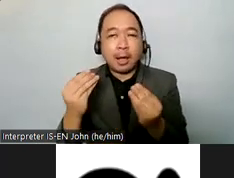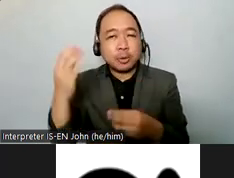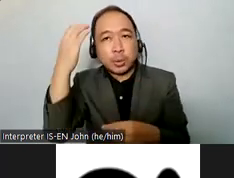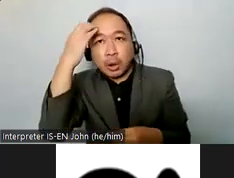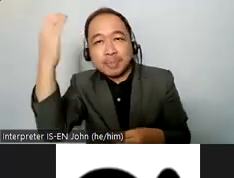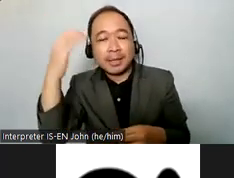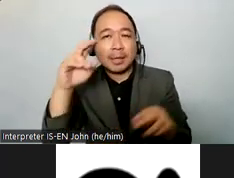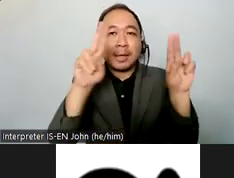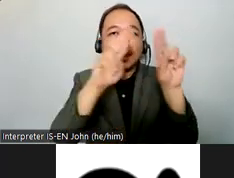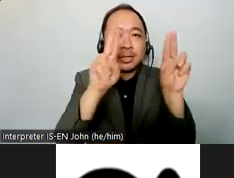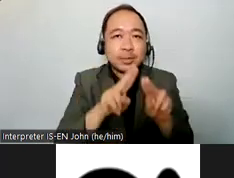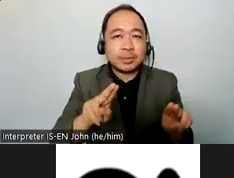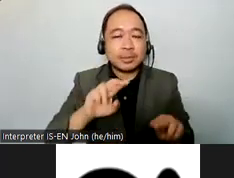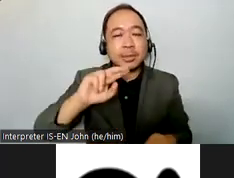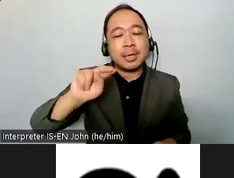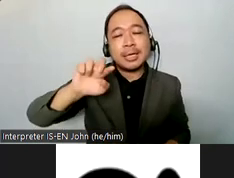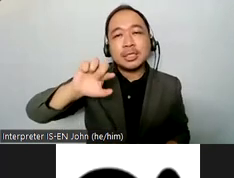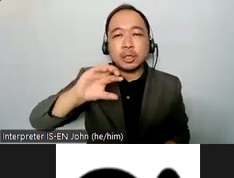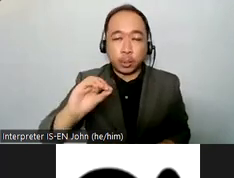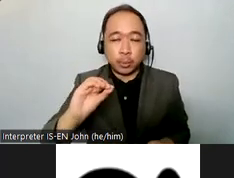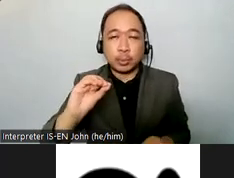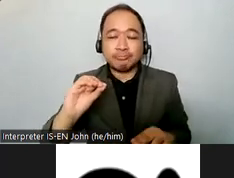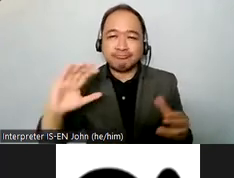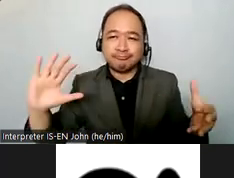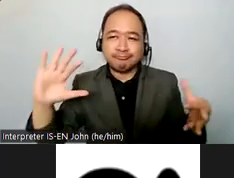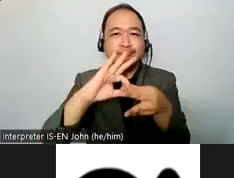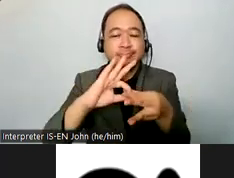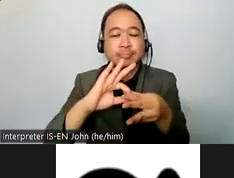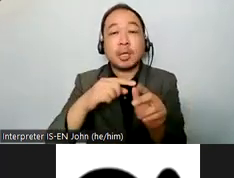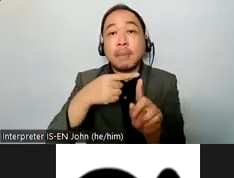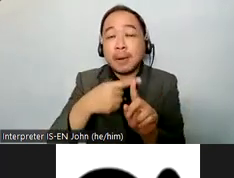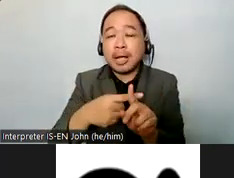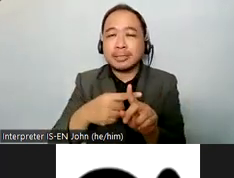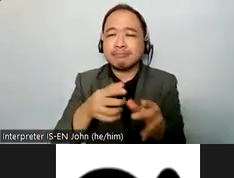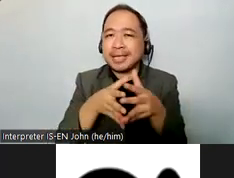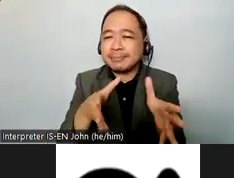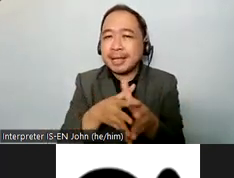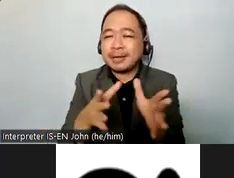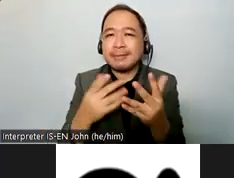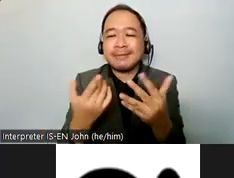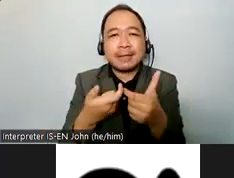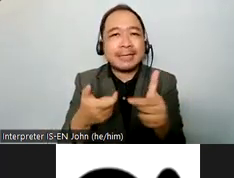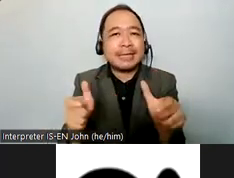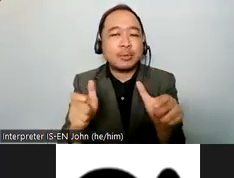as well as inclusive education um with regards to sign language i'd like to hand over the floor to